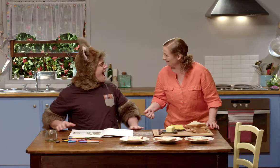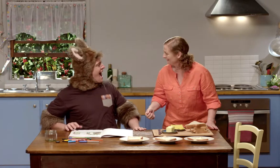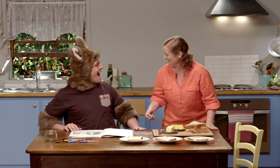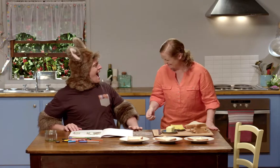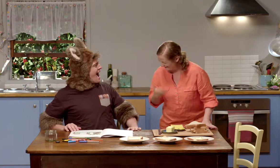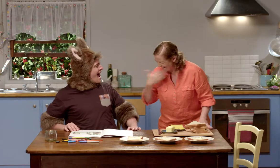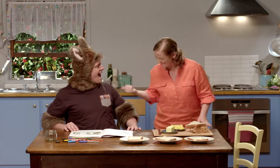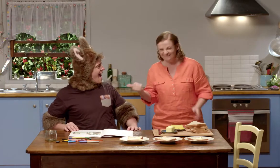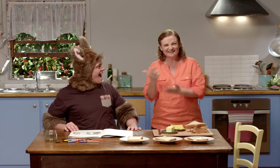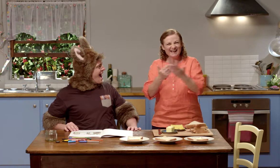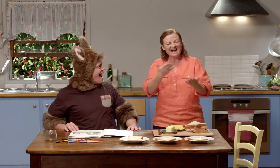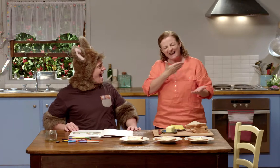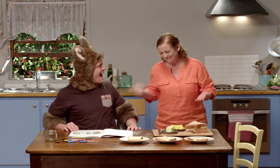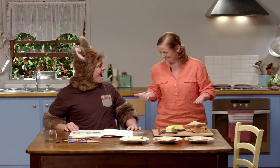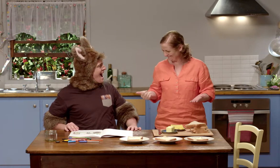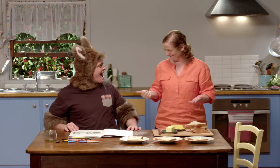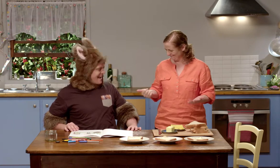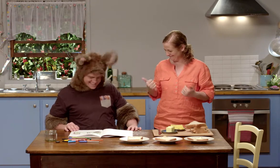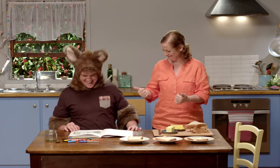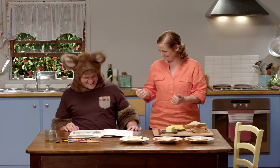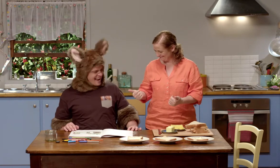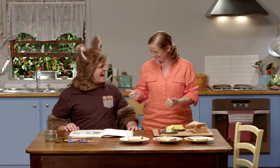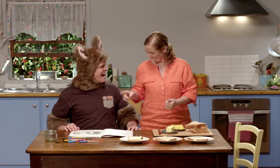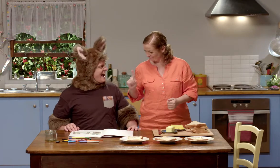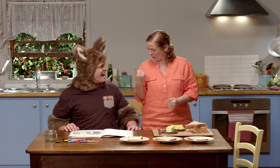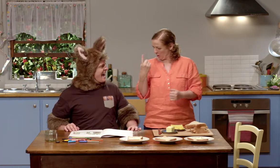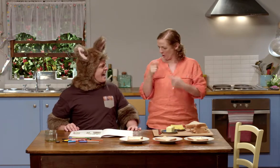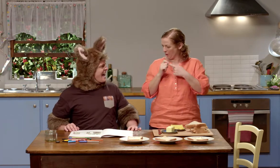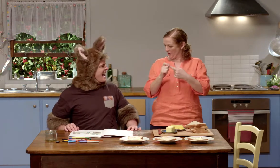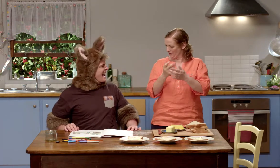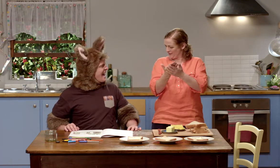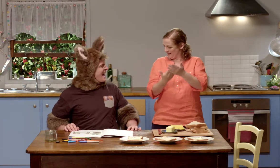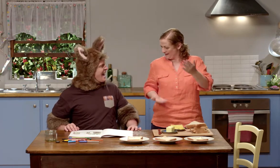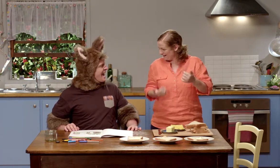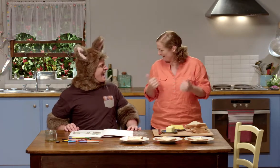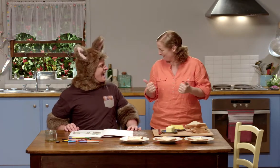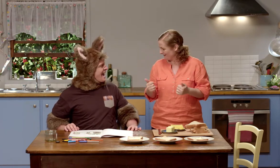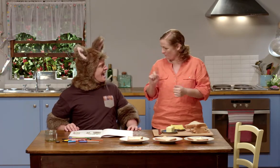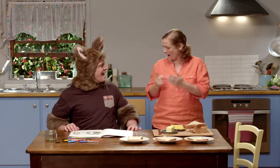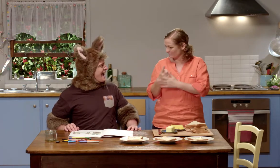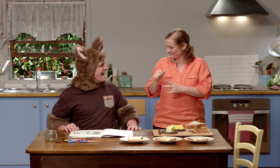Sally, look. That looks great. That's the first of the events.